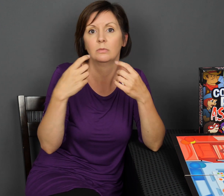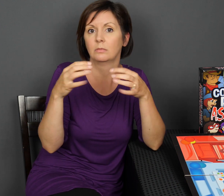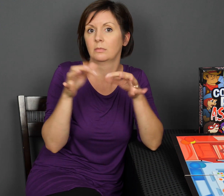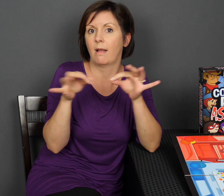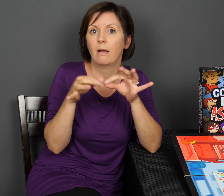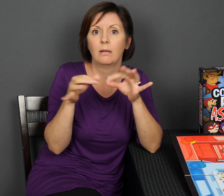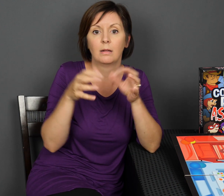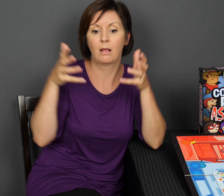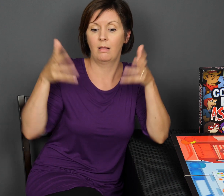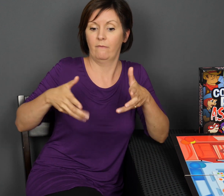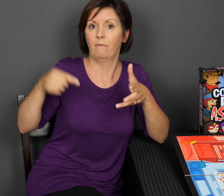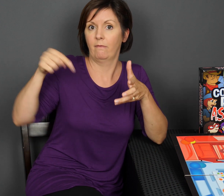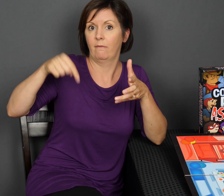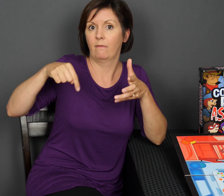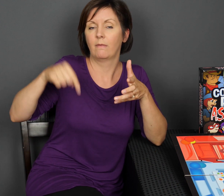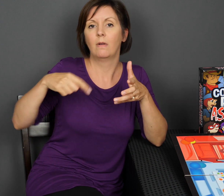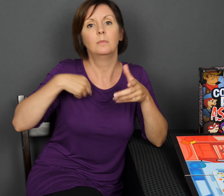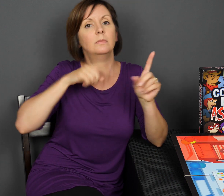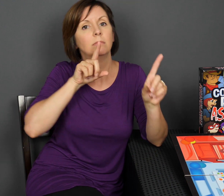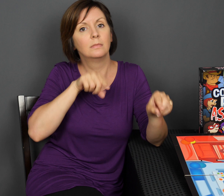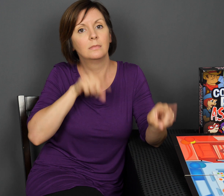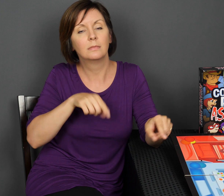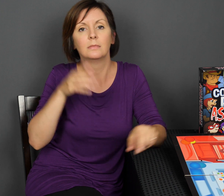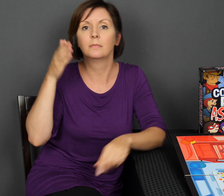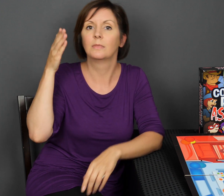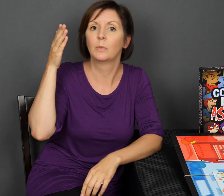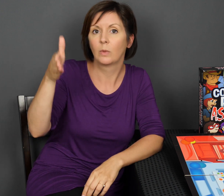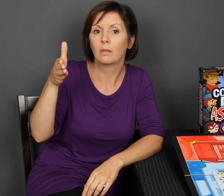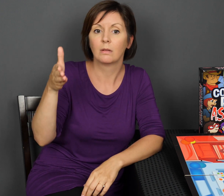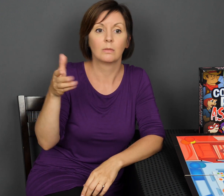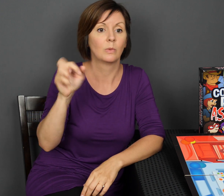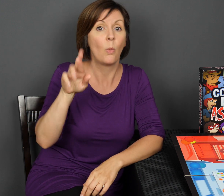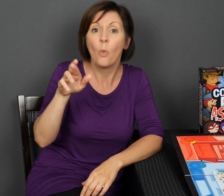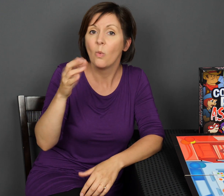If you have any questions or comments leave them below in the comments section and I will respond.